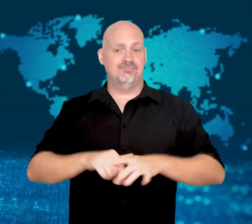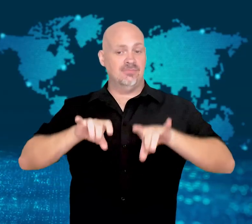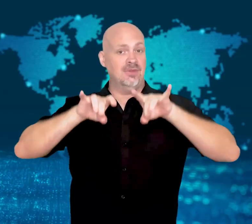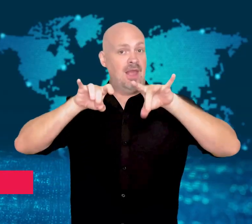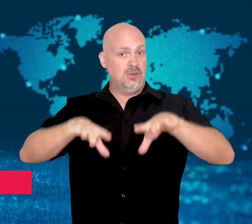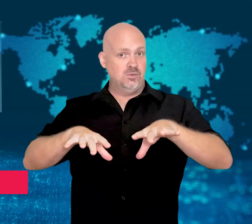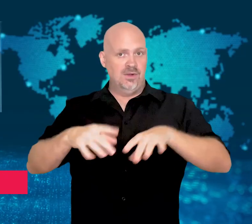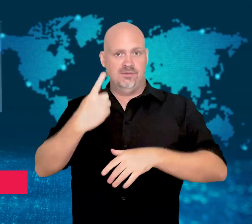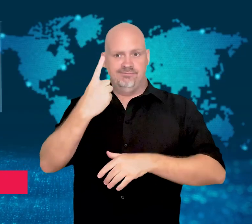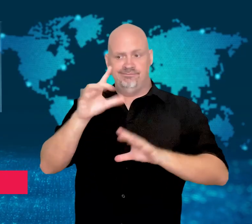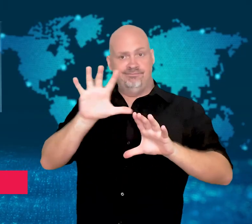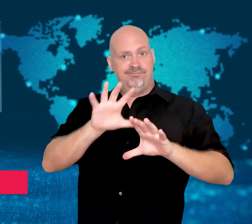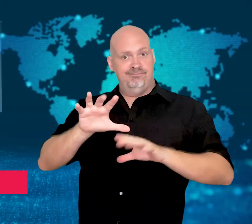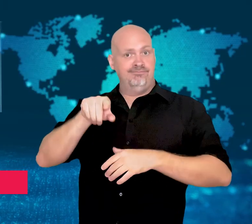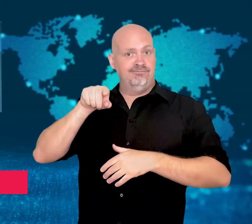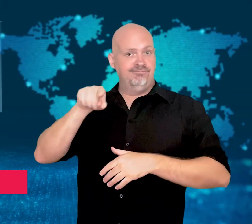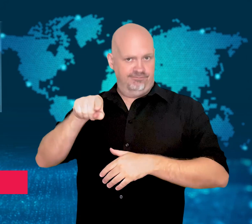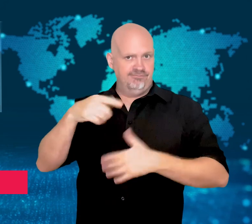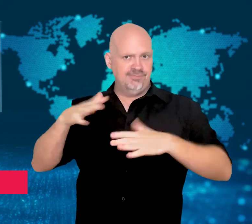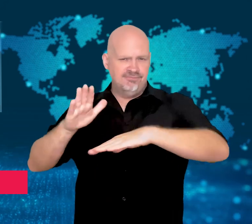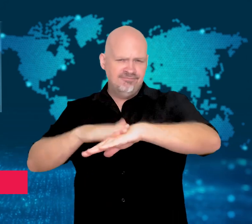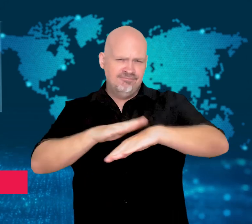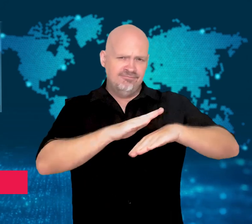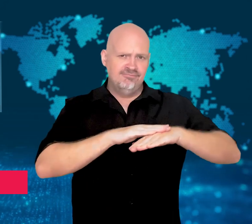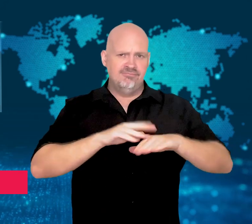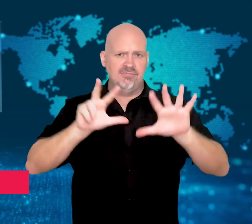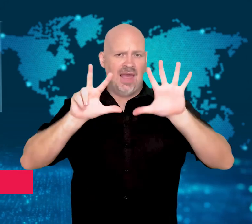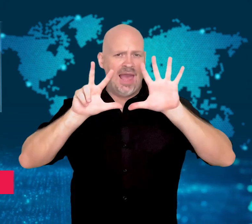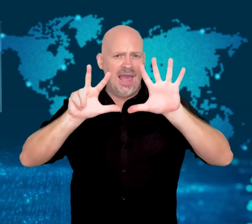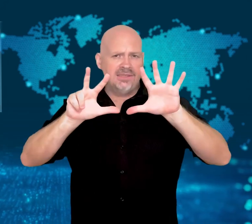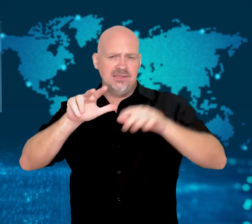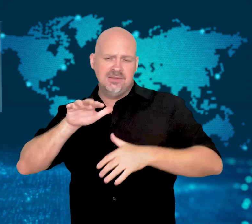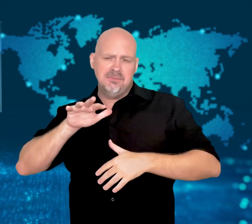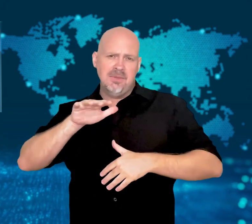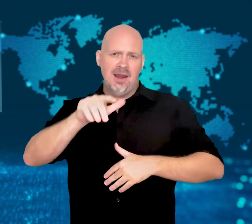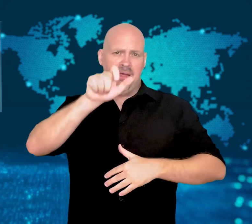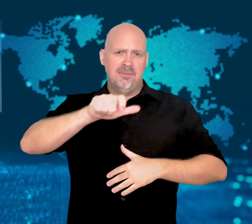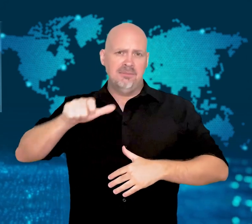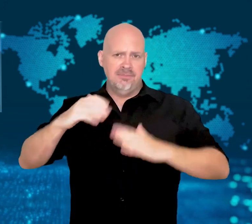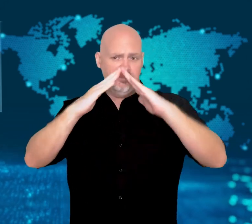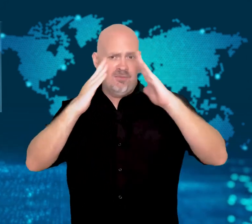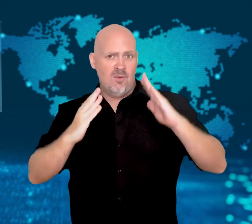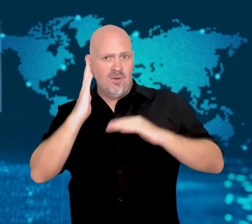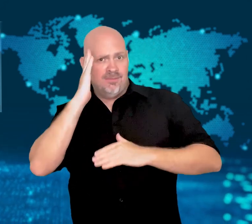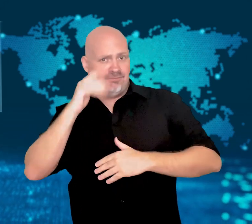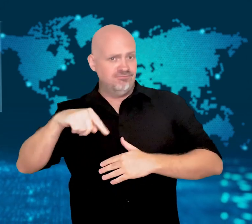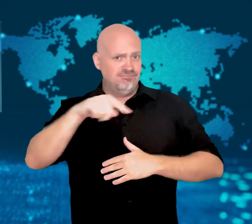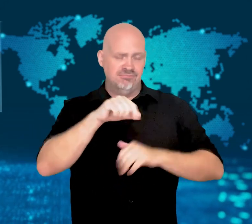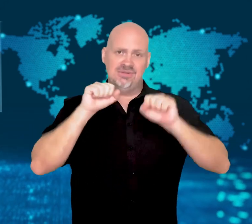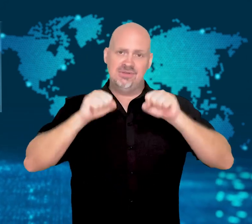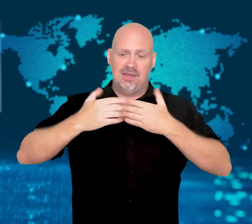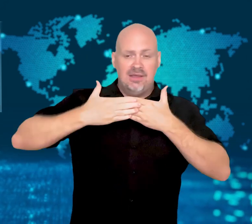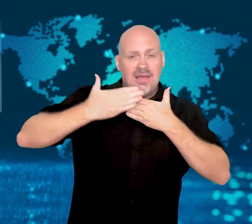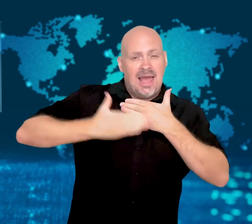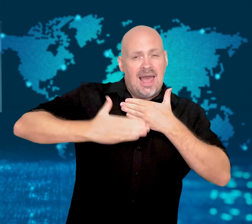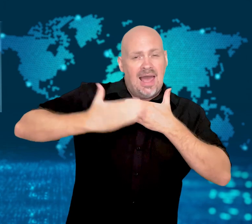[GAVIN]: A state in Australia urged its 8 million residents to turn off their lights